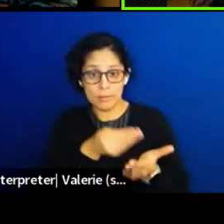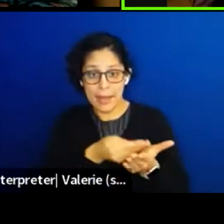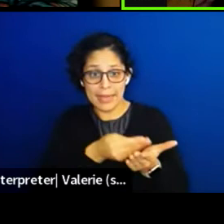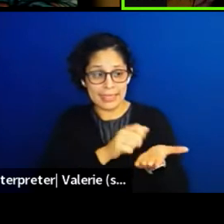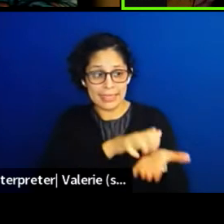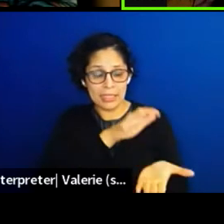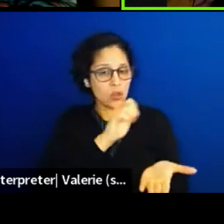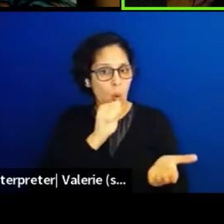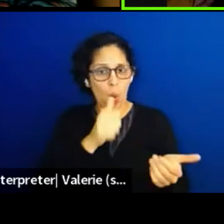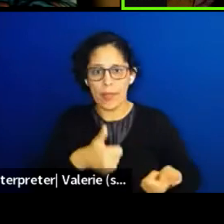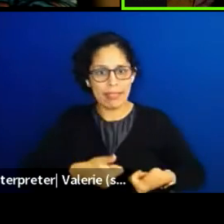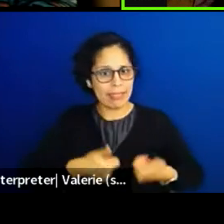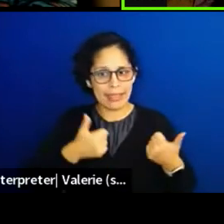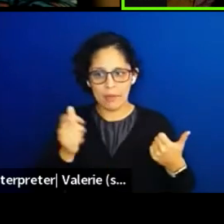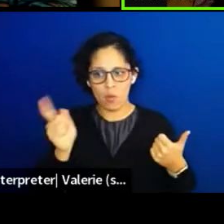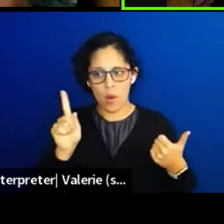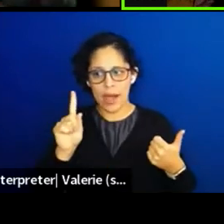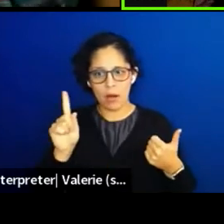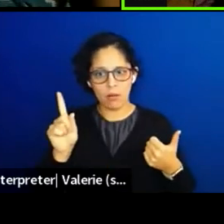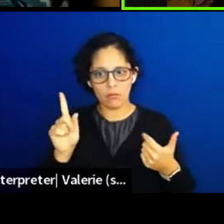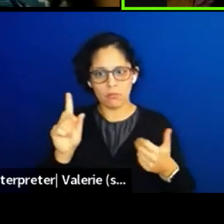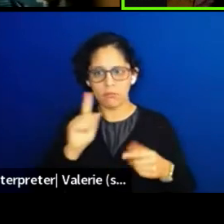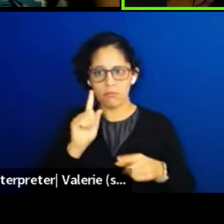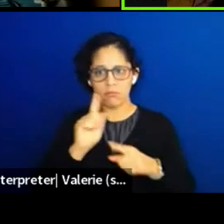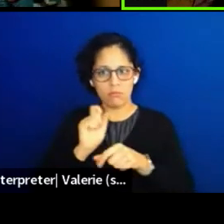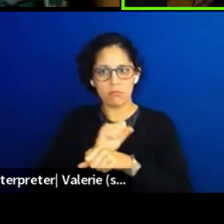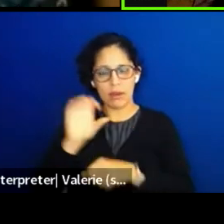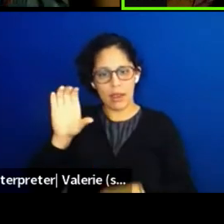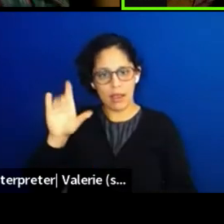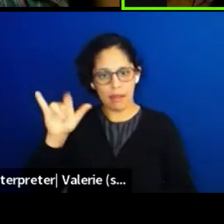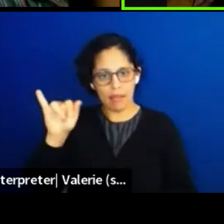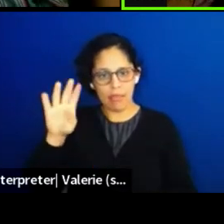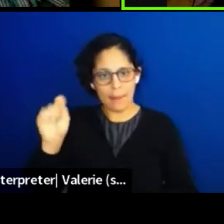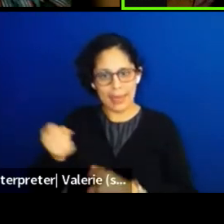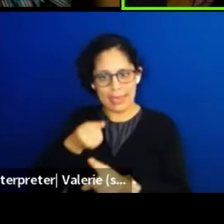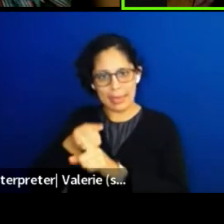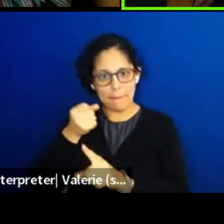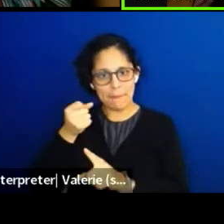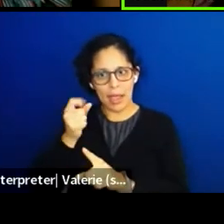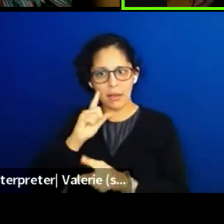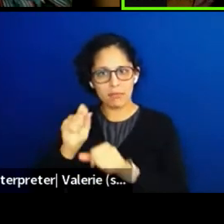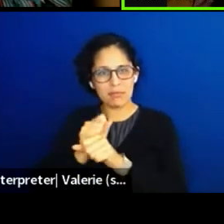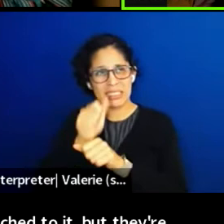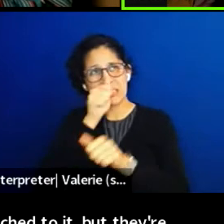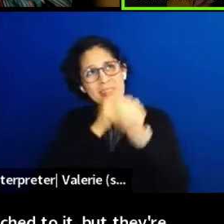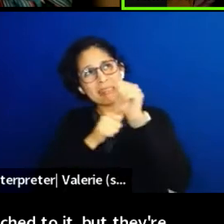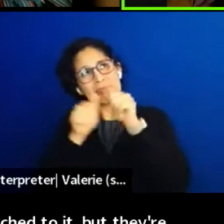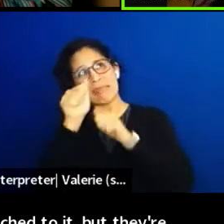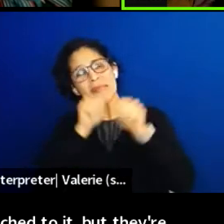and they're not attached to it, but they're the ones driving it like their consumerism